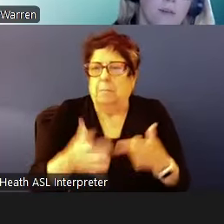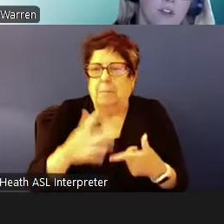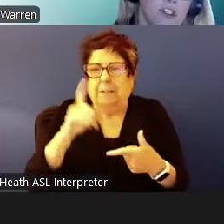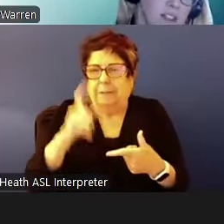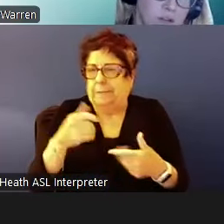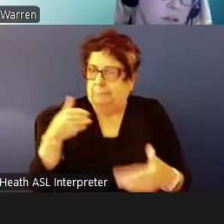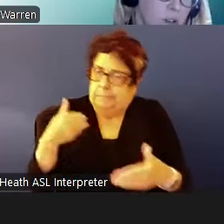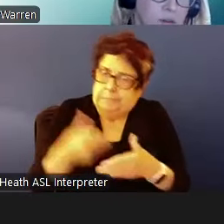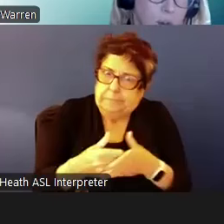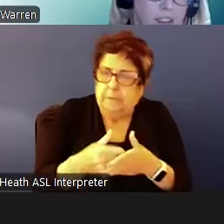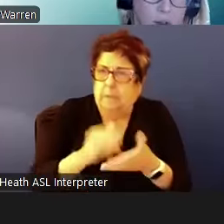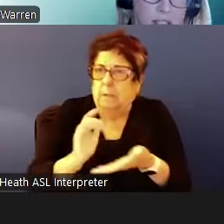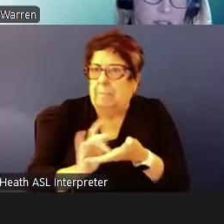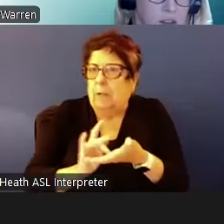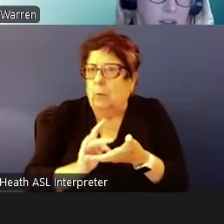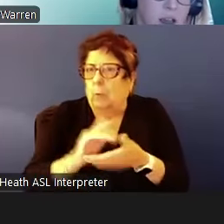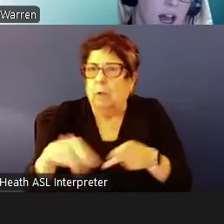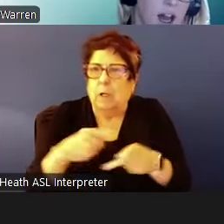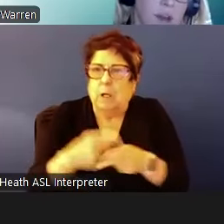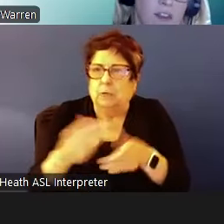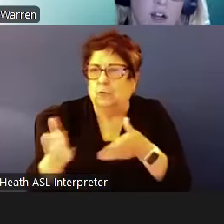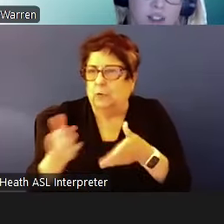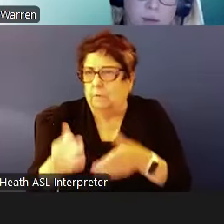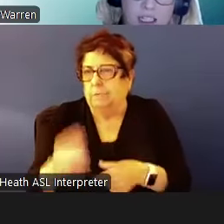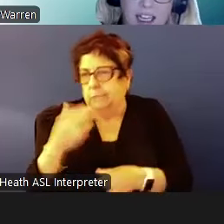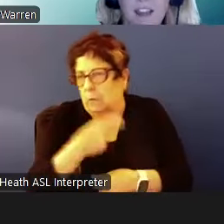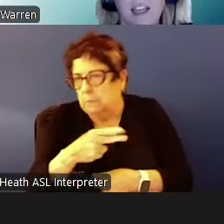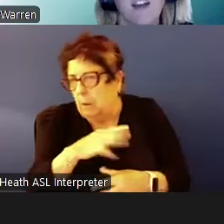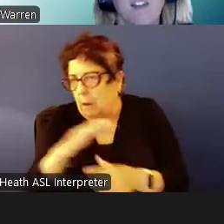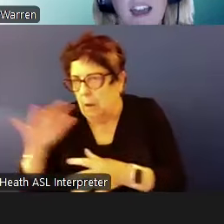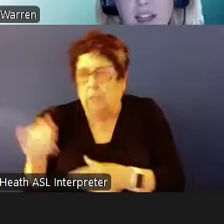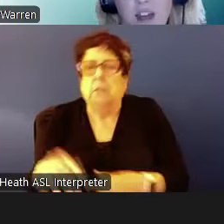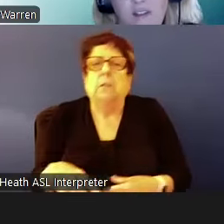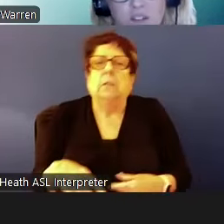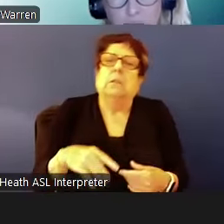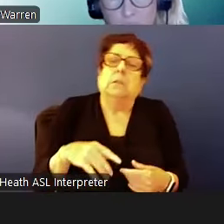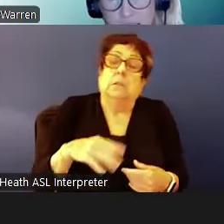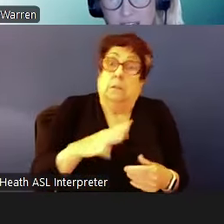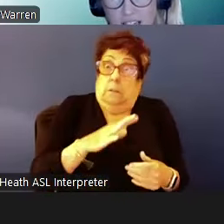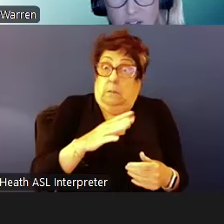there are lots of possible reasons. Ultimately, at the end we have the family maintains housing